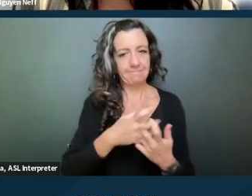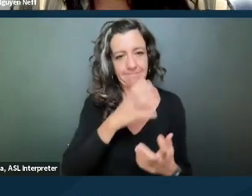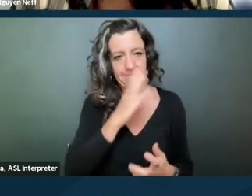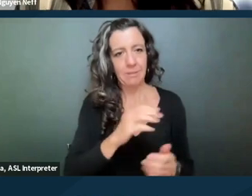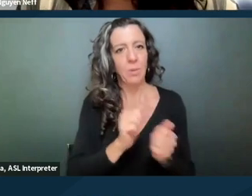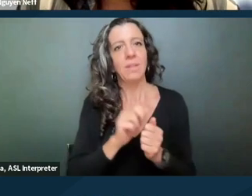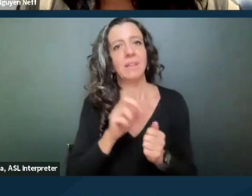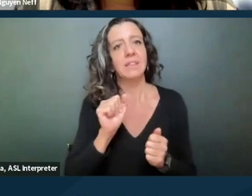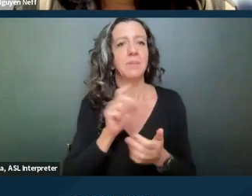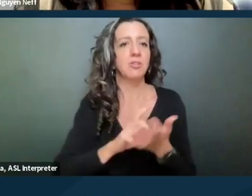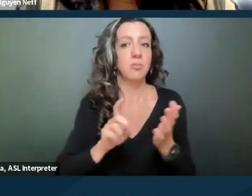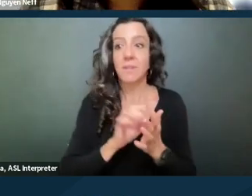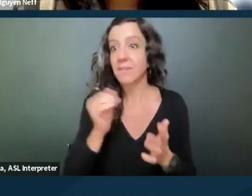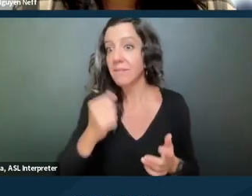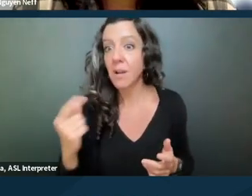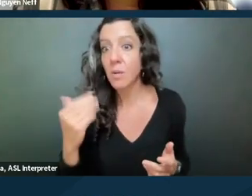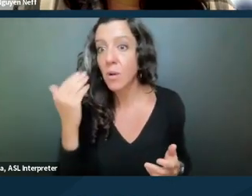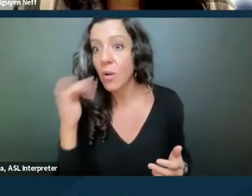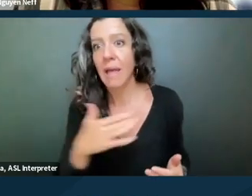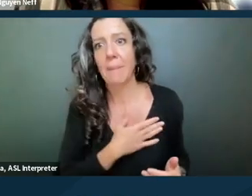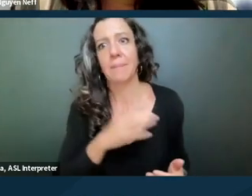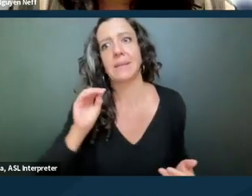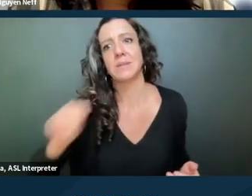If anyone's aware of that case, please drop it in the chat,